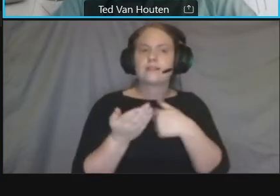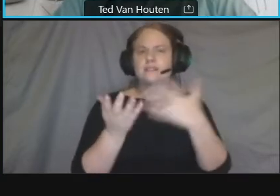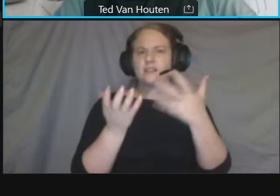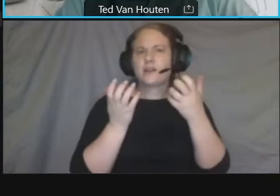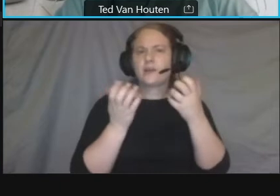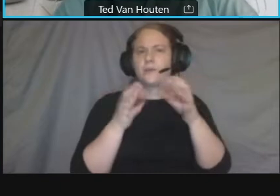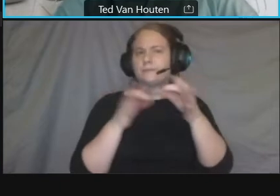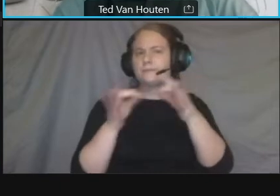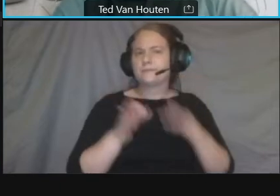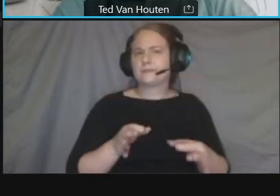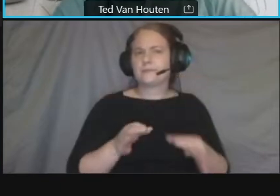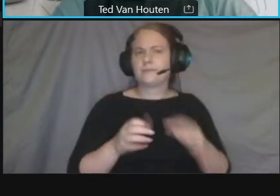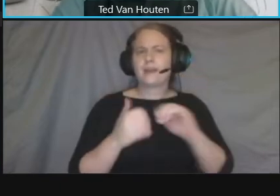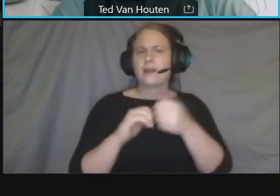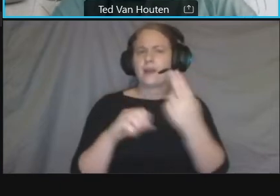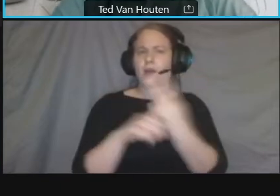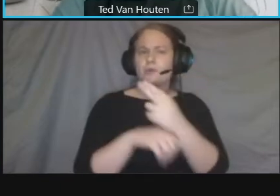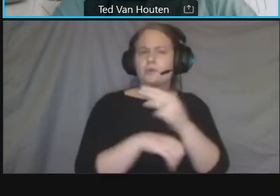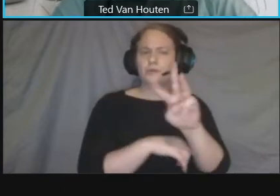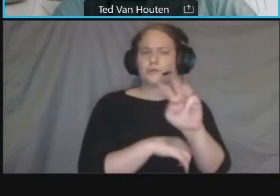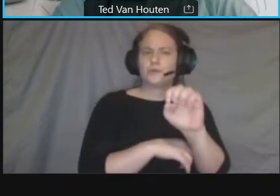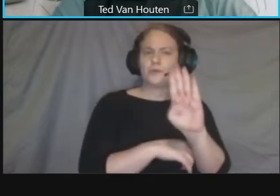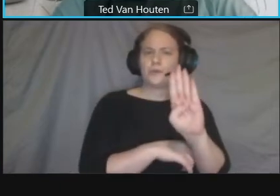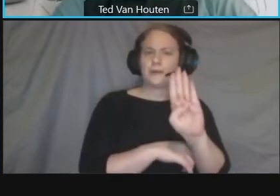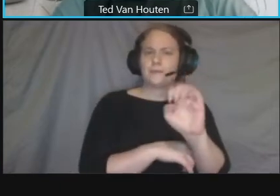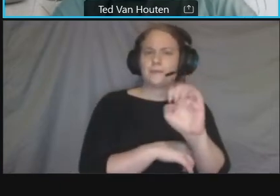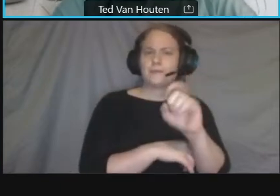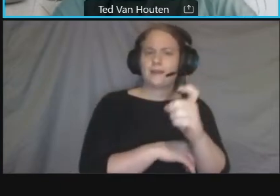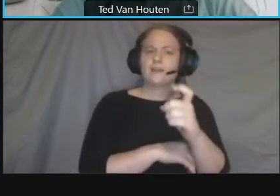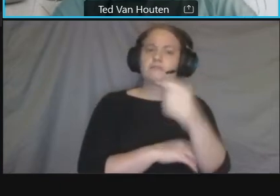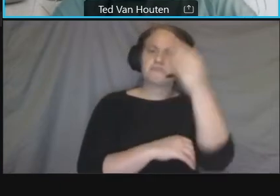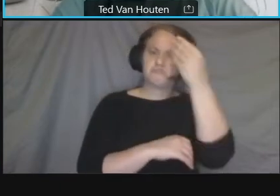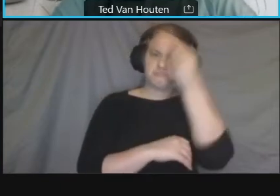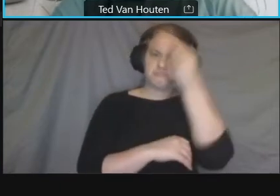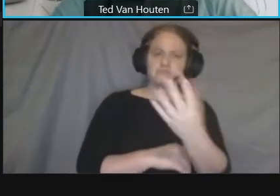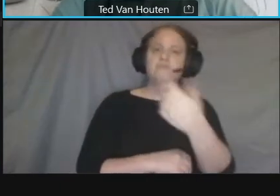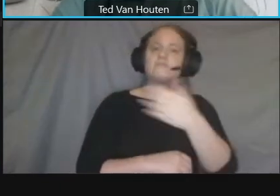quick introduction my name is ted van houden with the district department transportation um